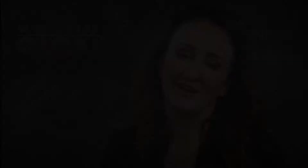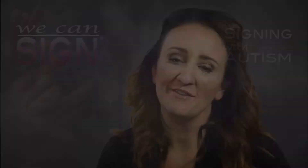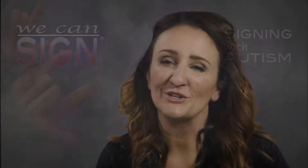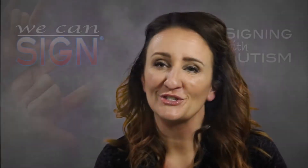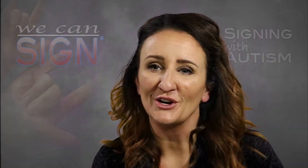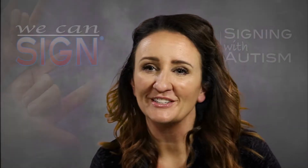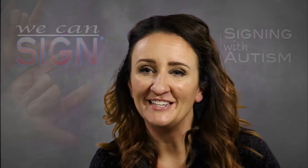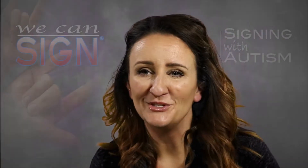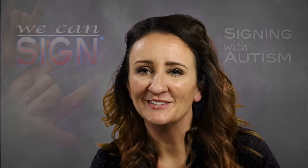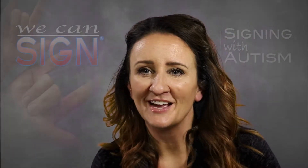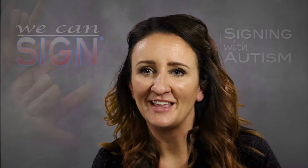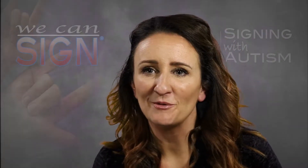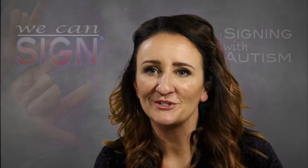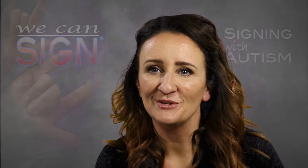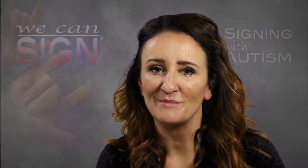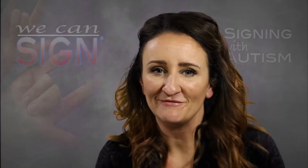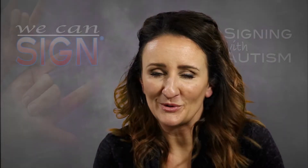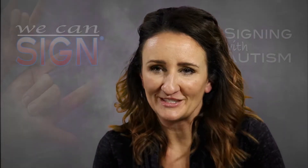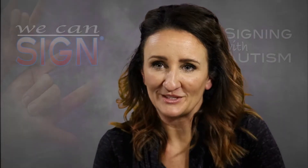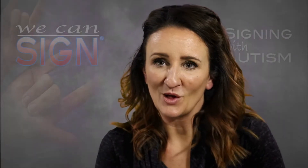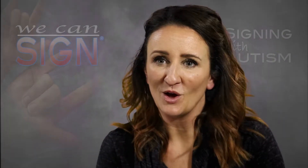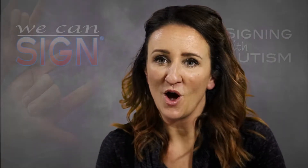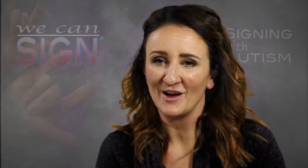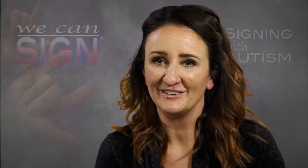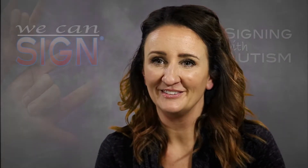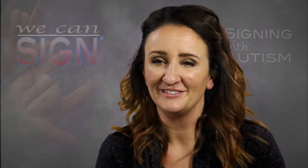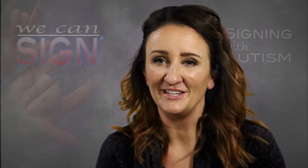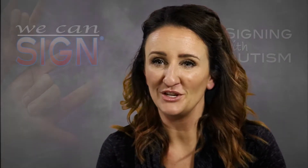When I first started teaching sign language, my focus was all on teaching